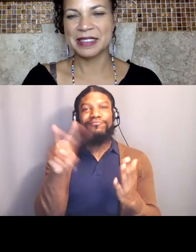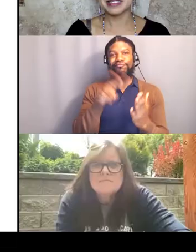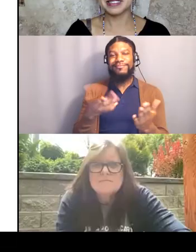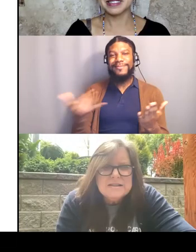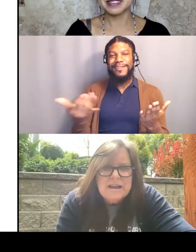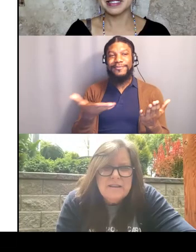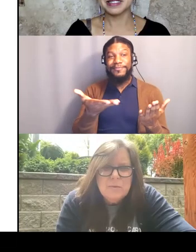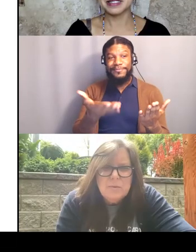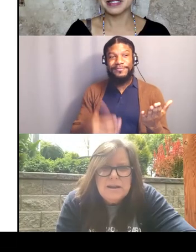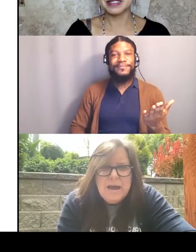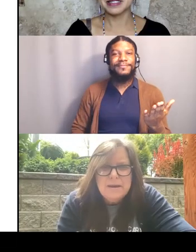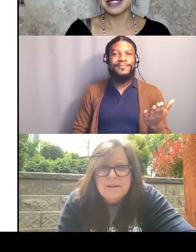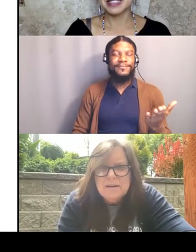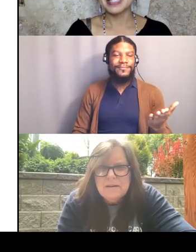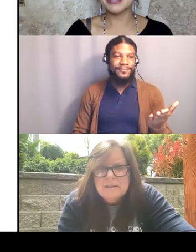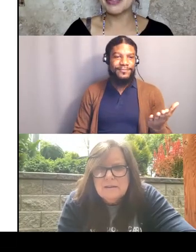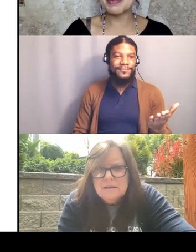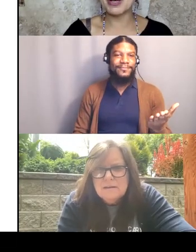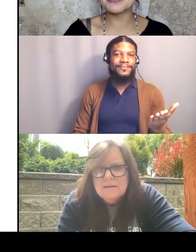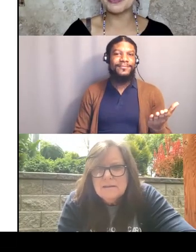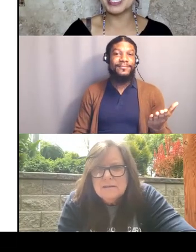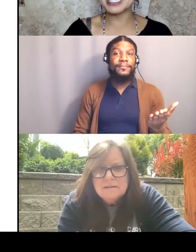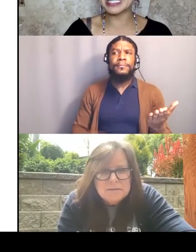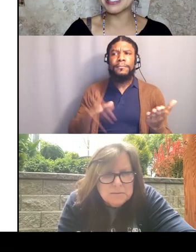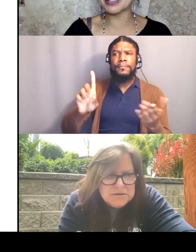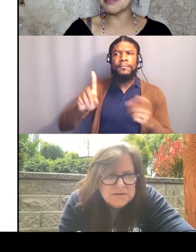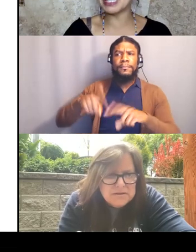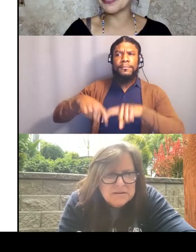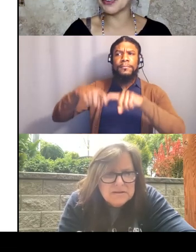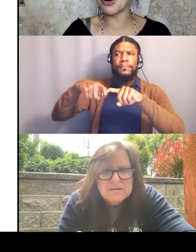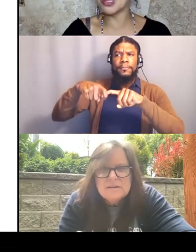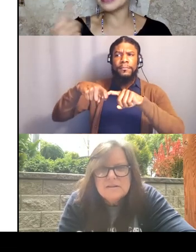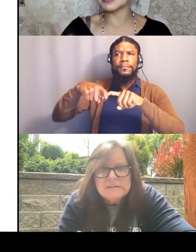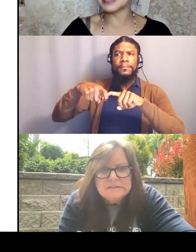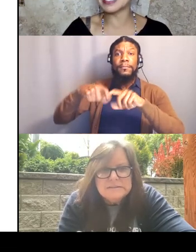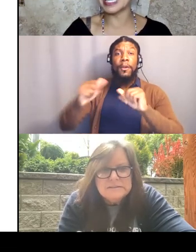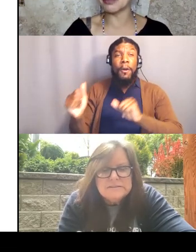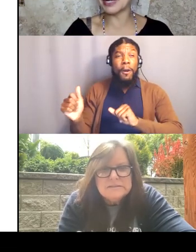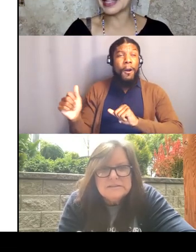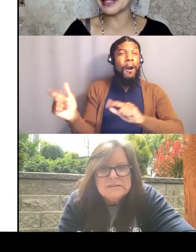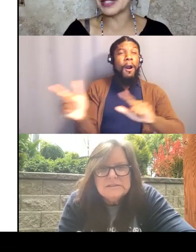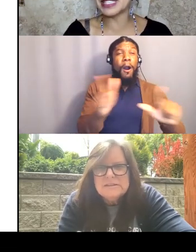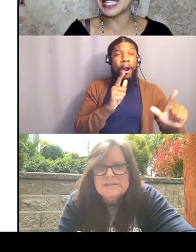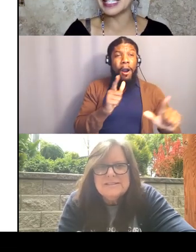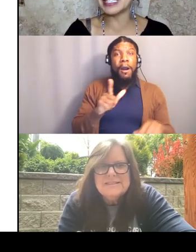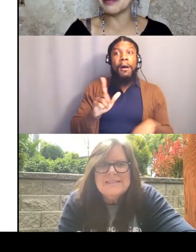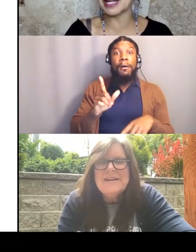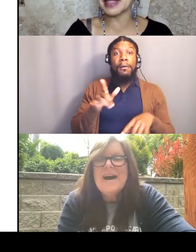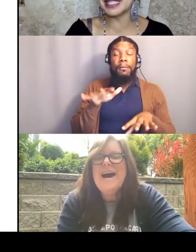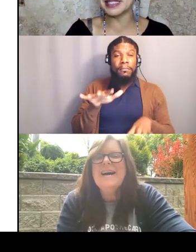"This land that we inhabit." So can we pause for one second? So that means for all of us to take a breath if we can take a deep breath and,